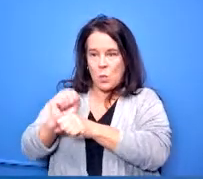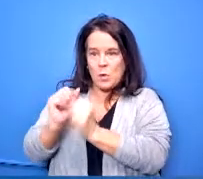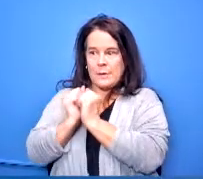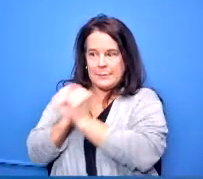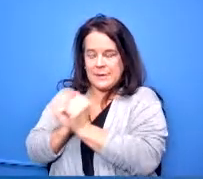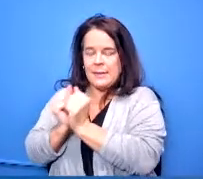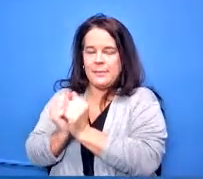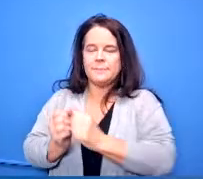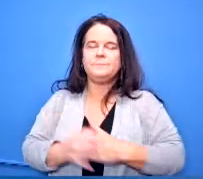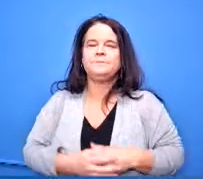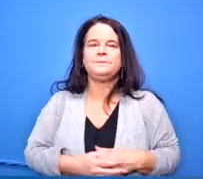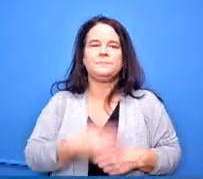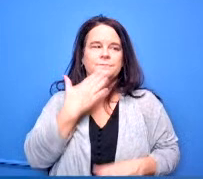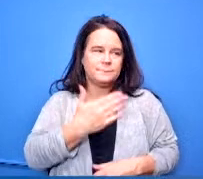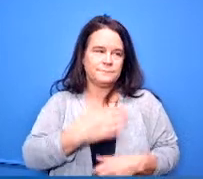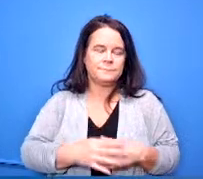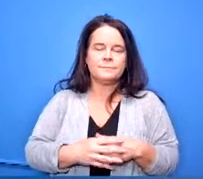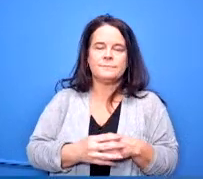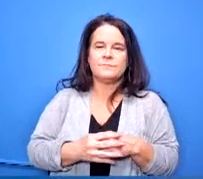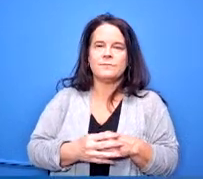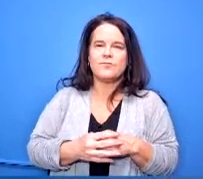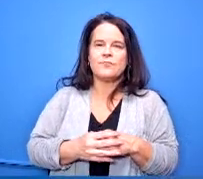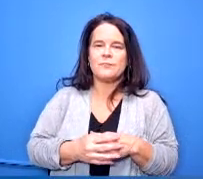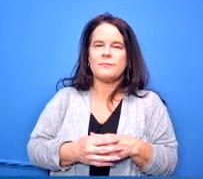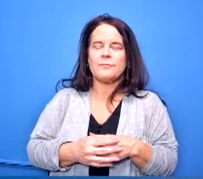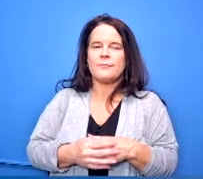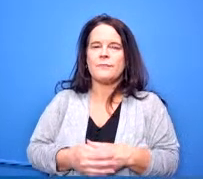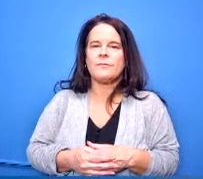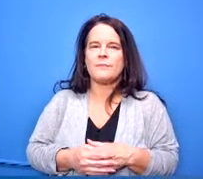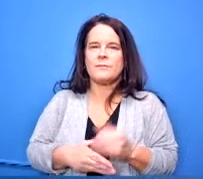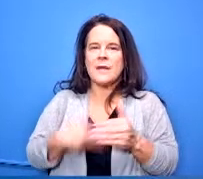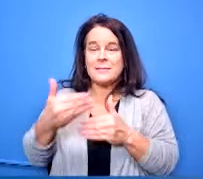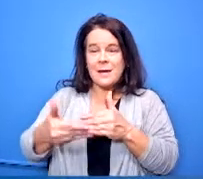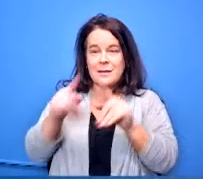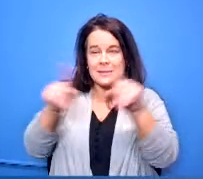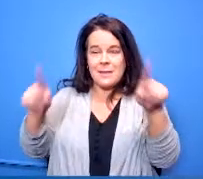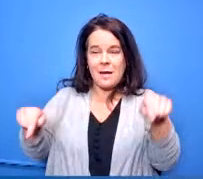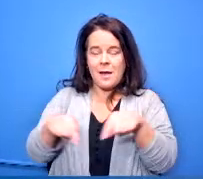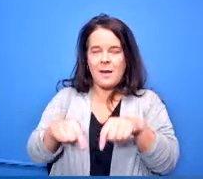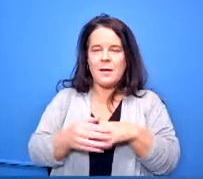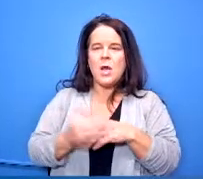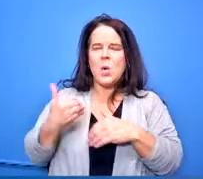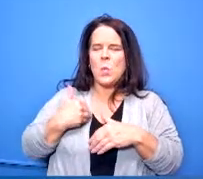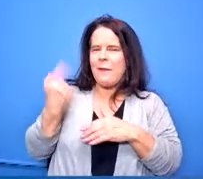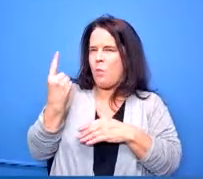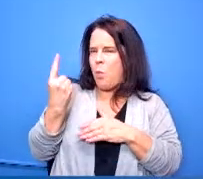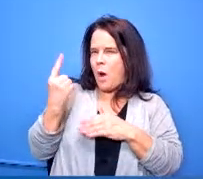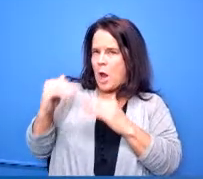thank you the next slide we have one new course this year which is called foundations